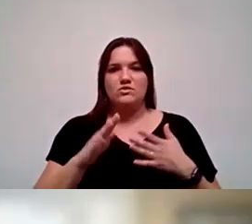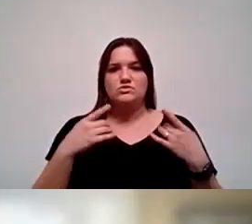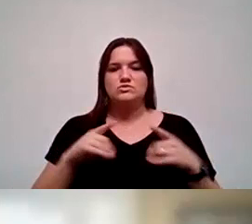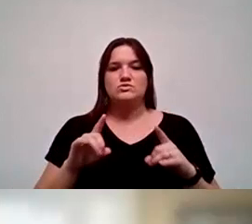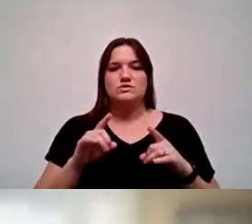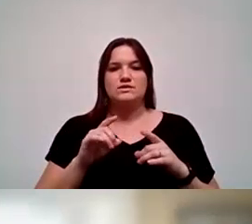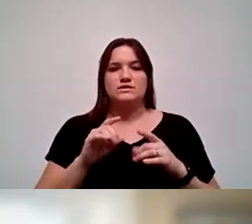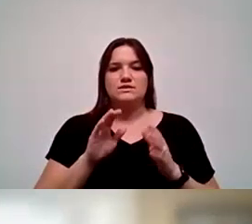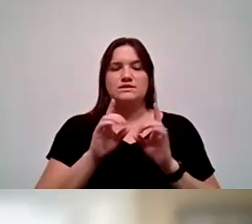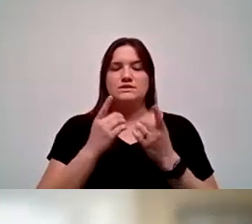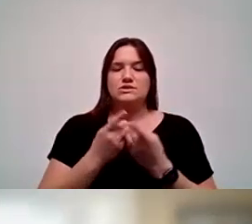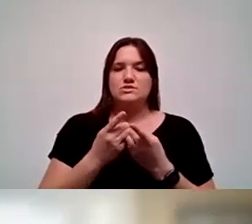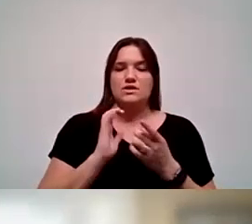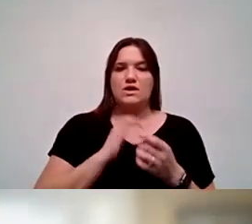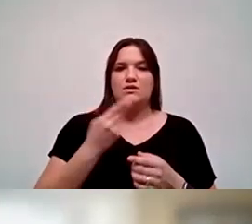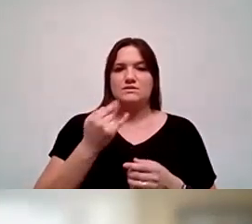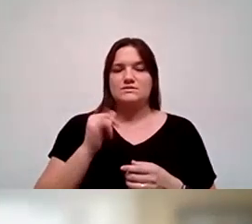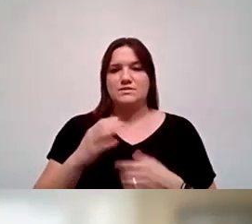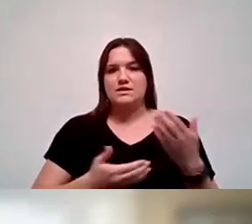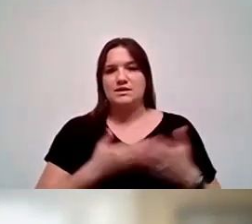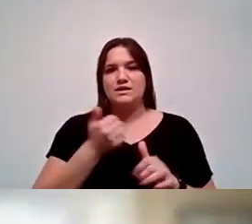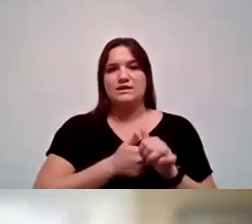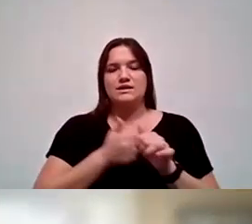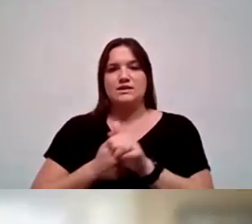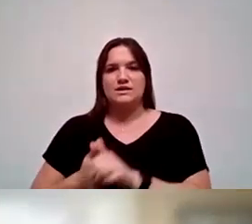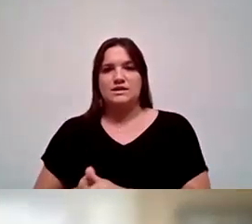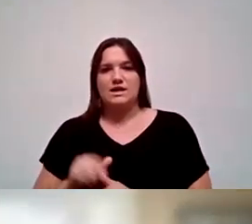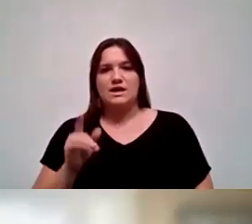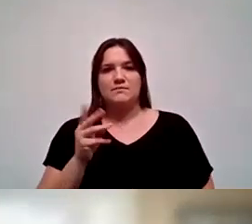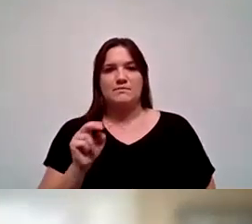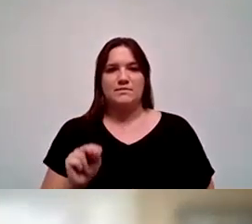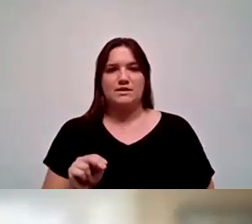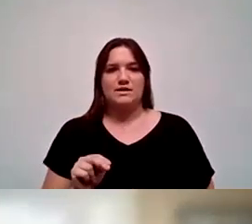our Hispanic hirings in every category: administrator, classified professional